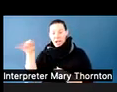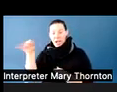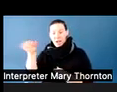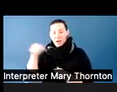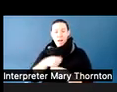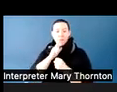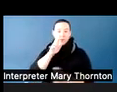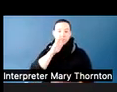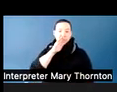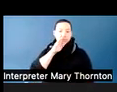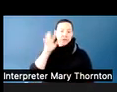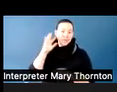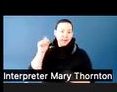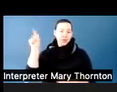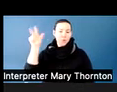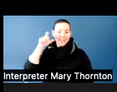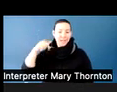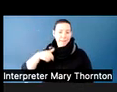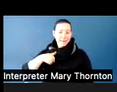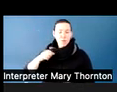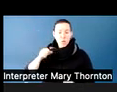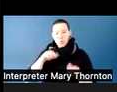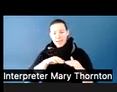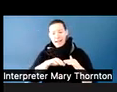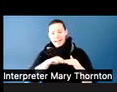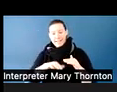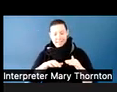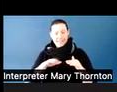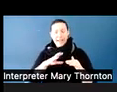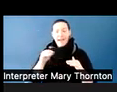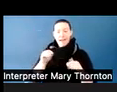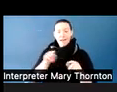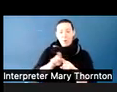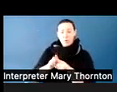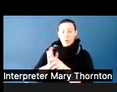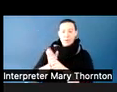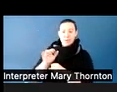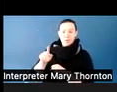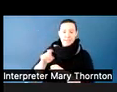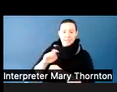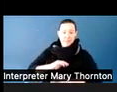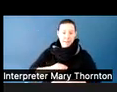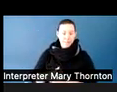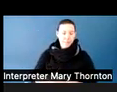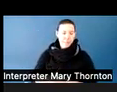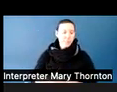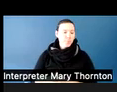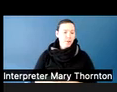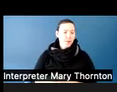so you can both access this environment and get what you need. We also want to think about being direct, again,